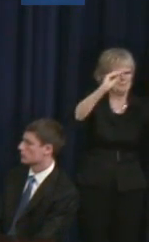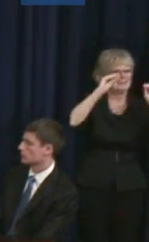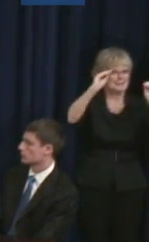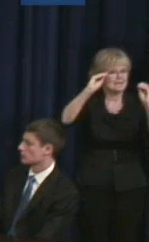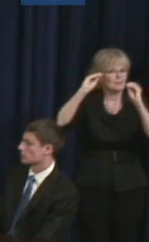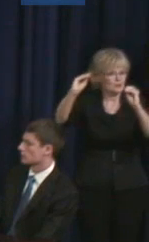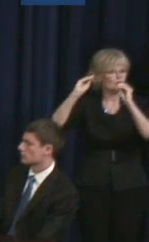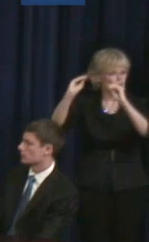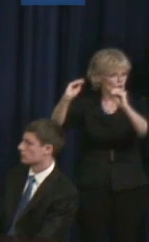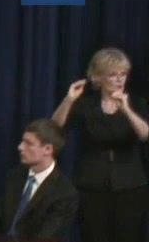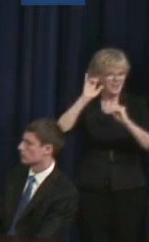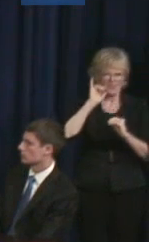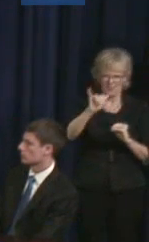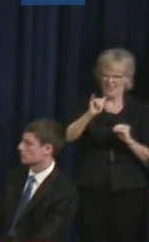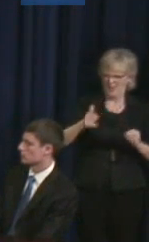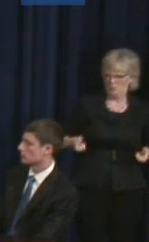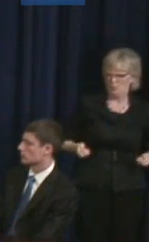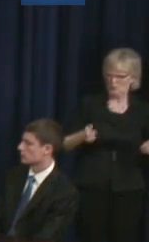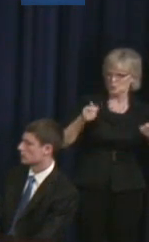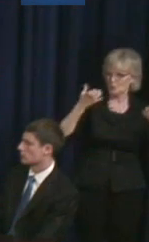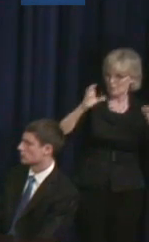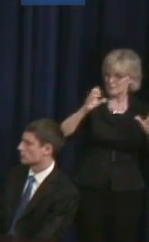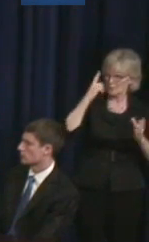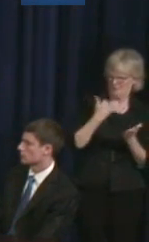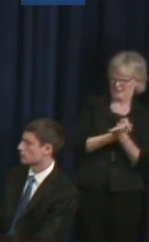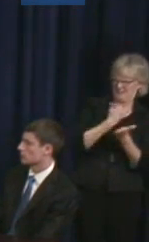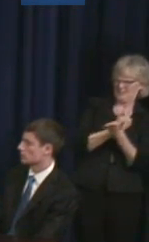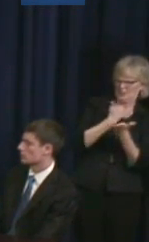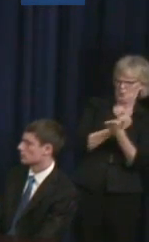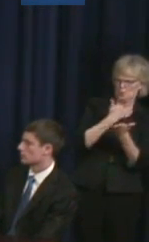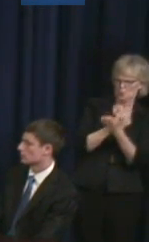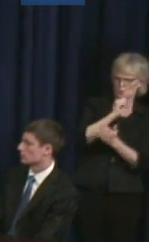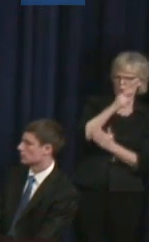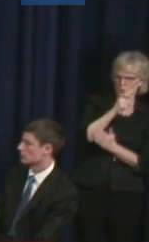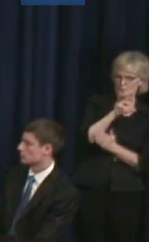relatively young. And to help -- let people know that there are